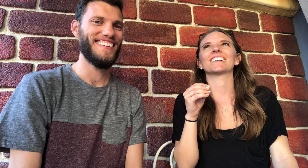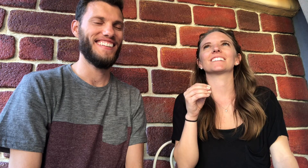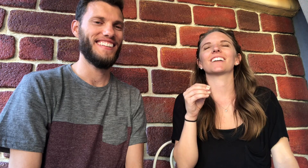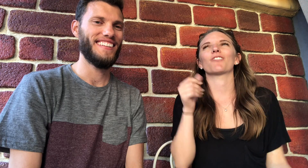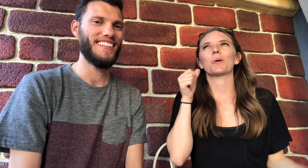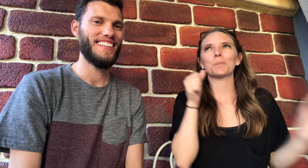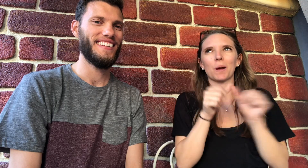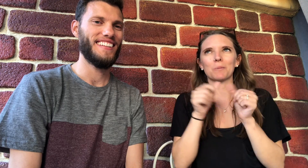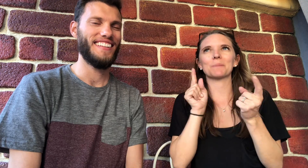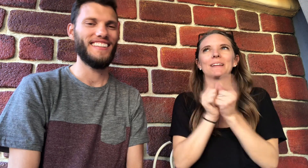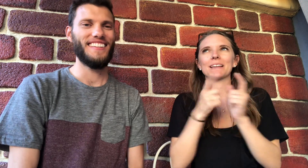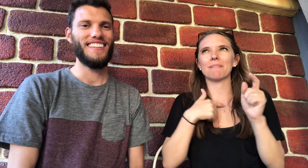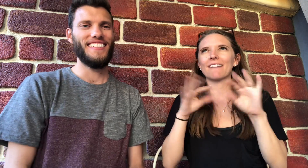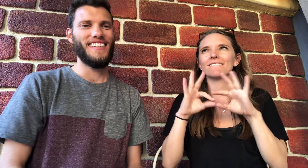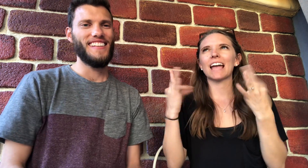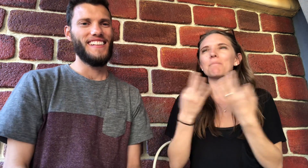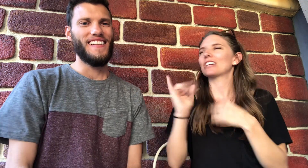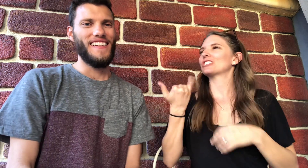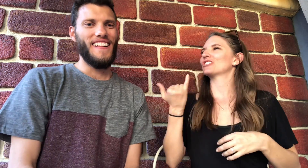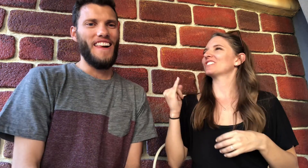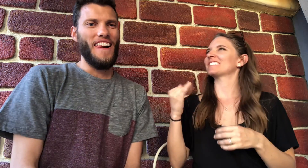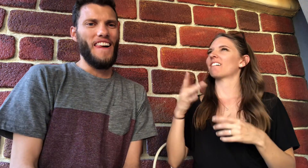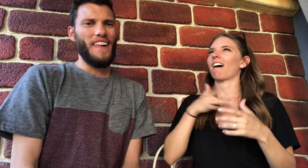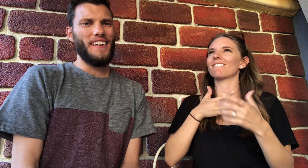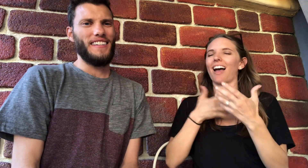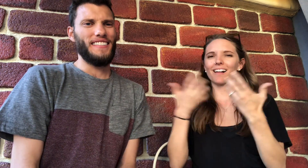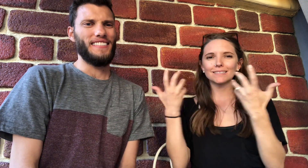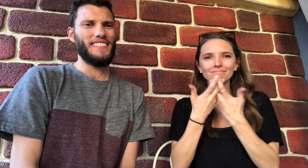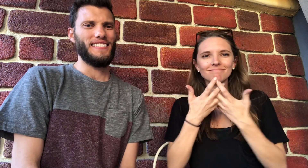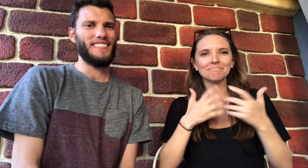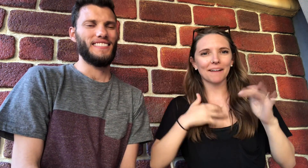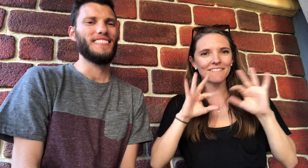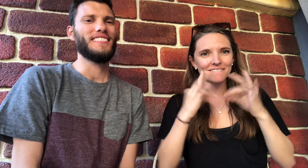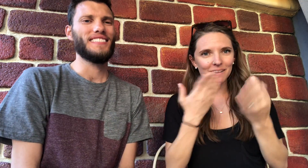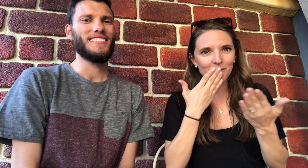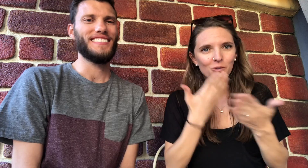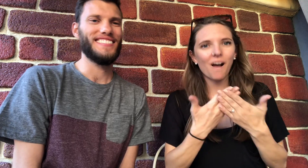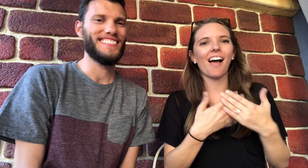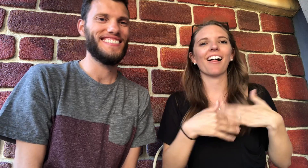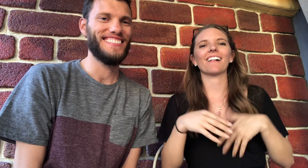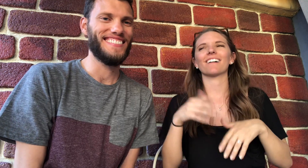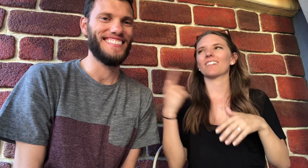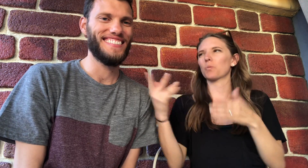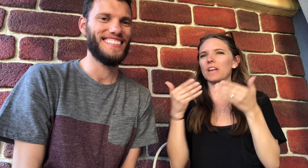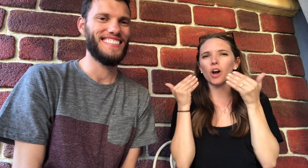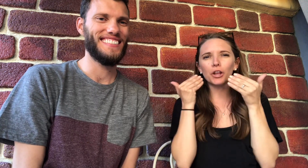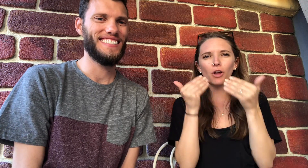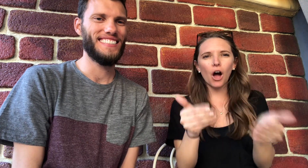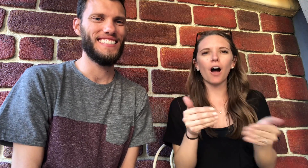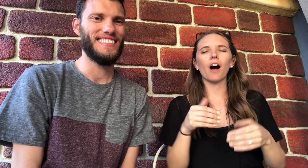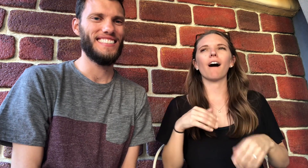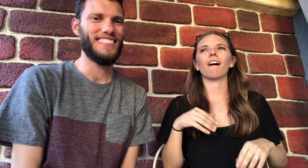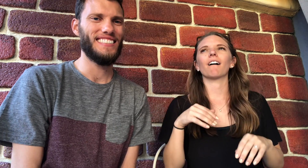And I remember you meeting my family and it just felt right, you got along with my family well.